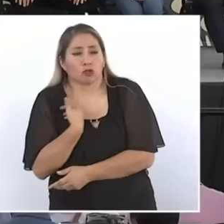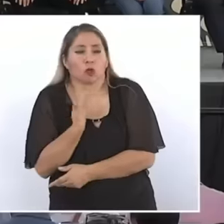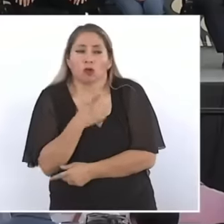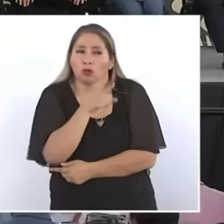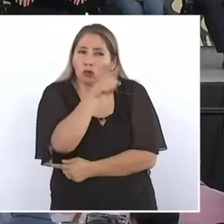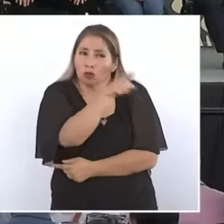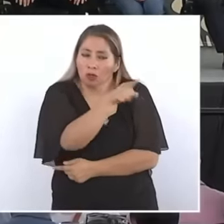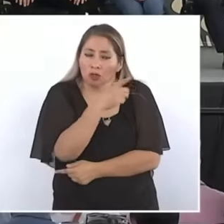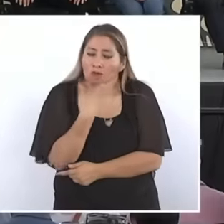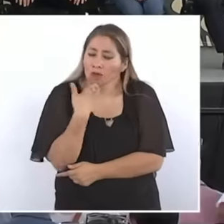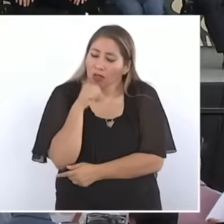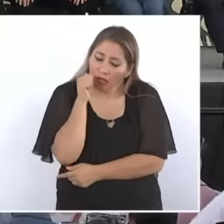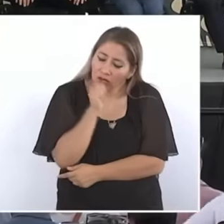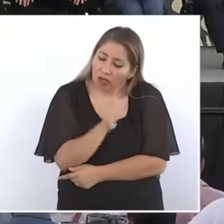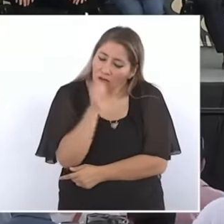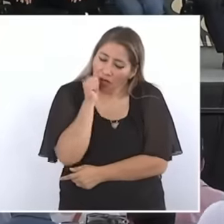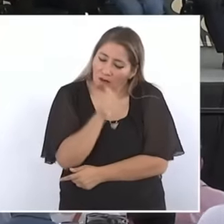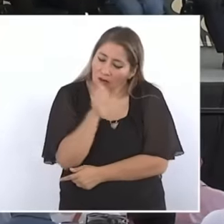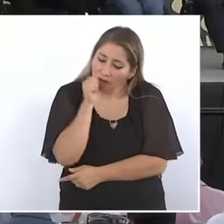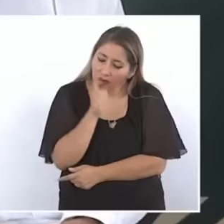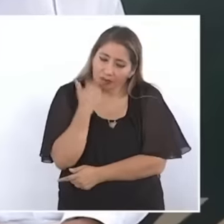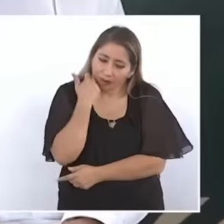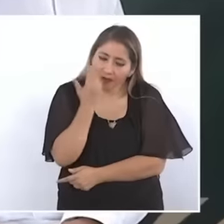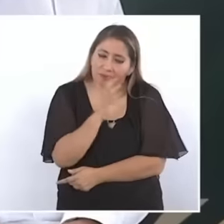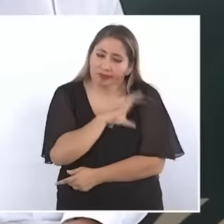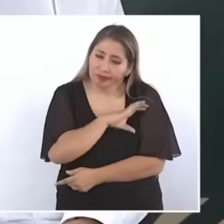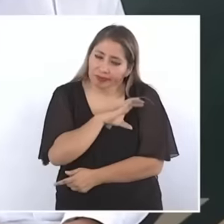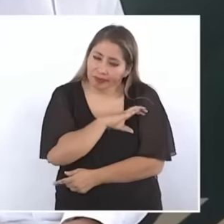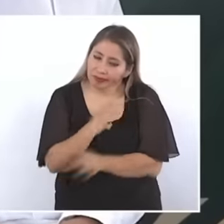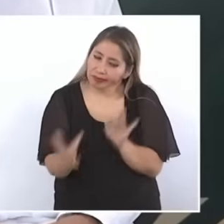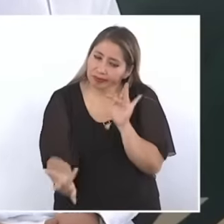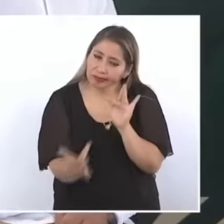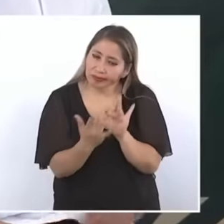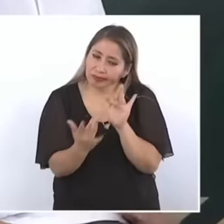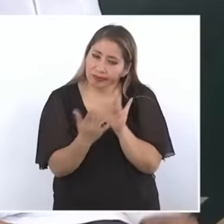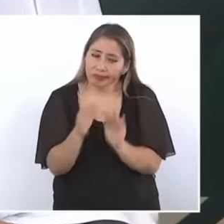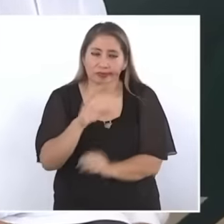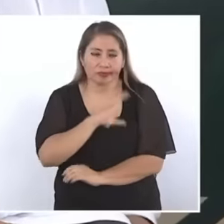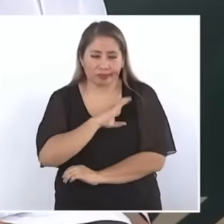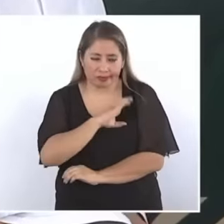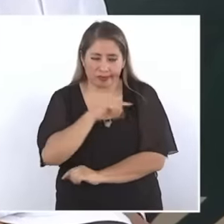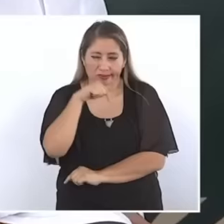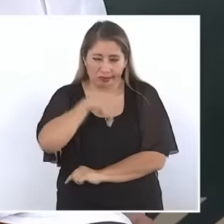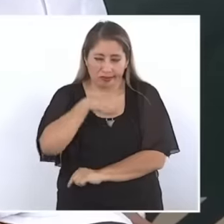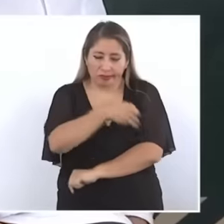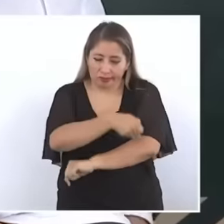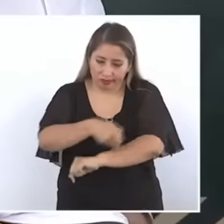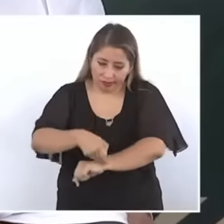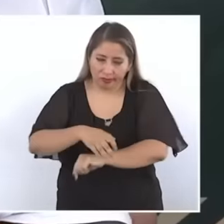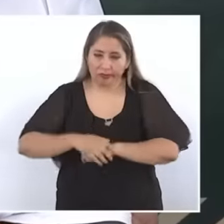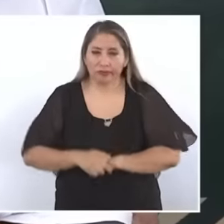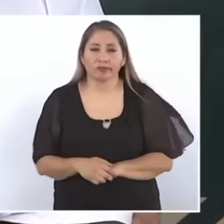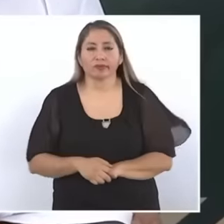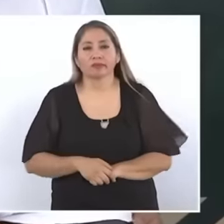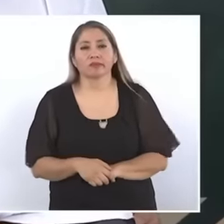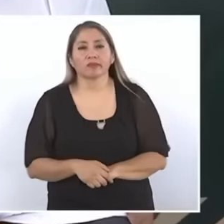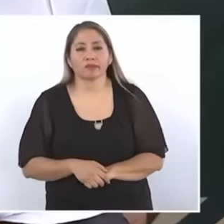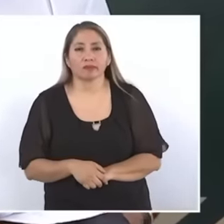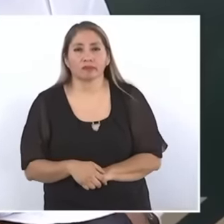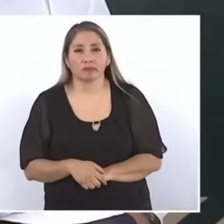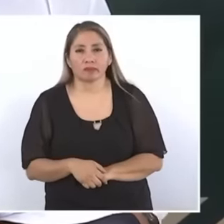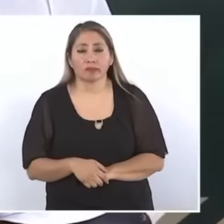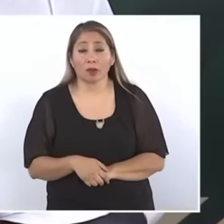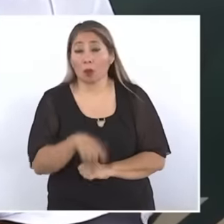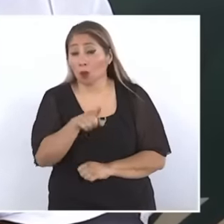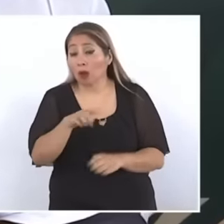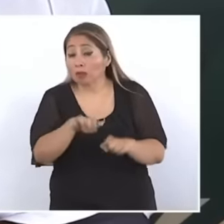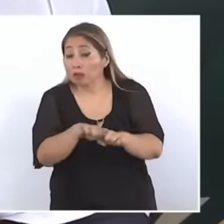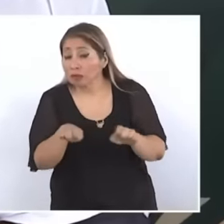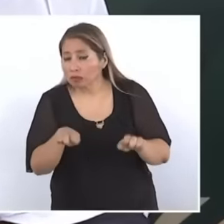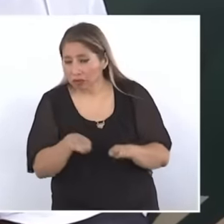of you that many Thank you. Thank you very much for that good heart and